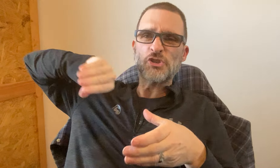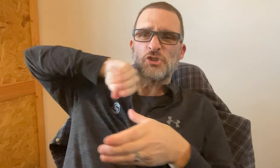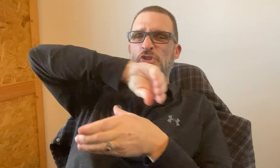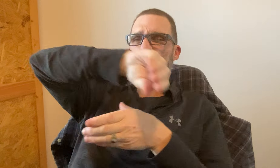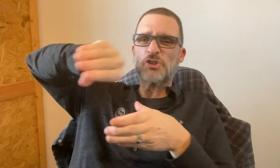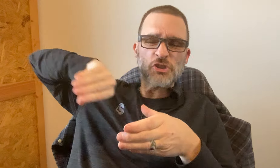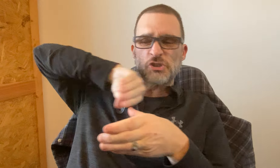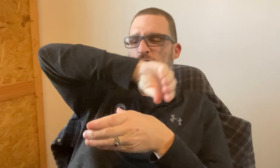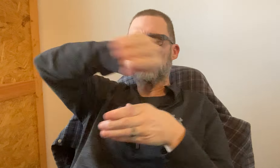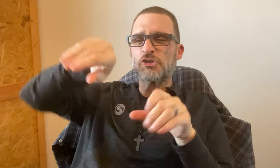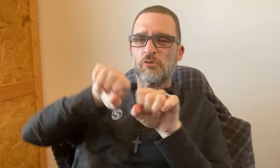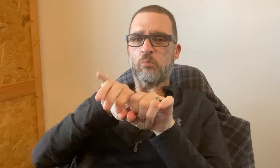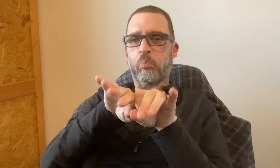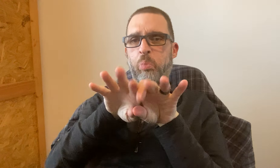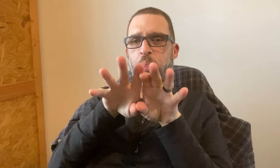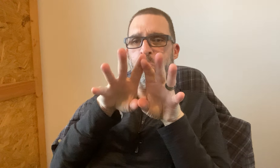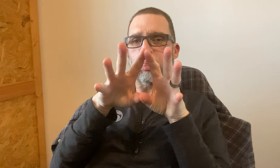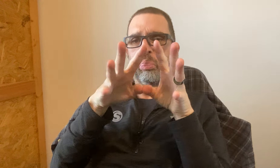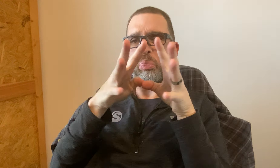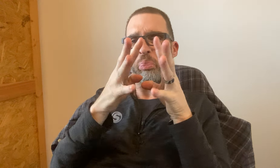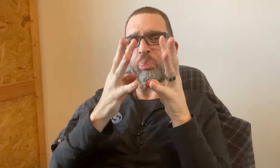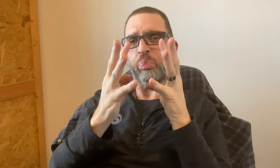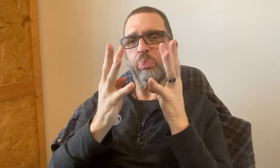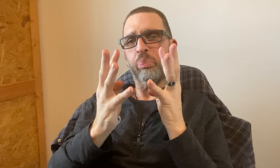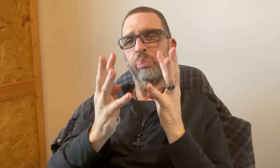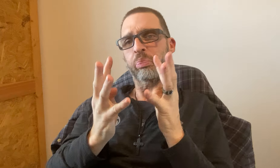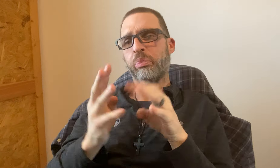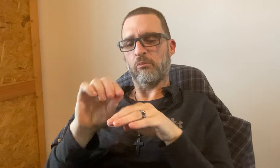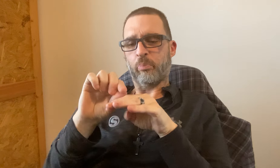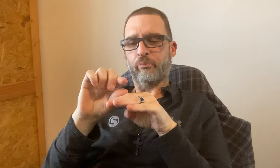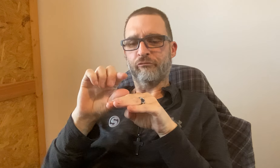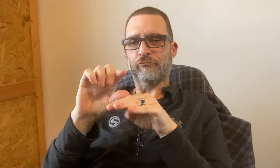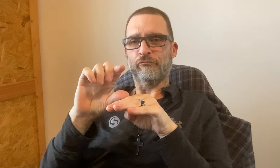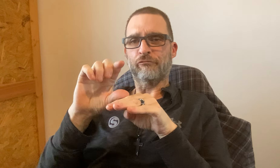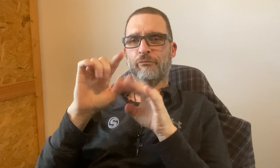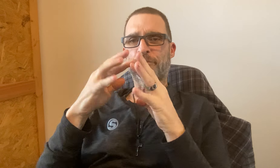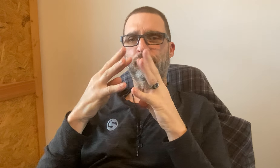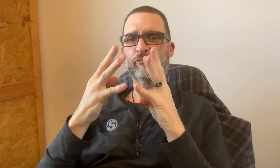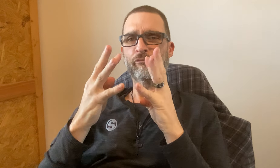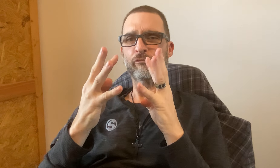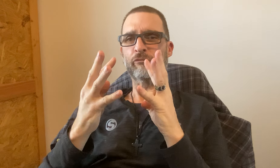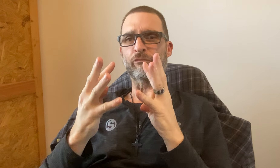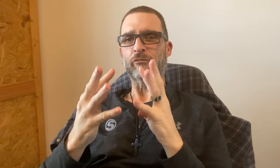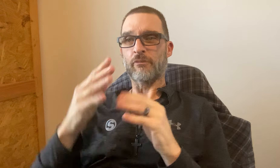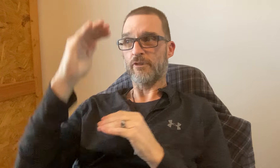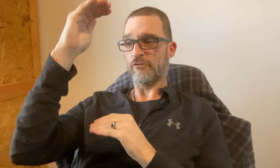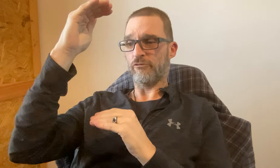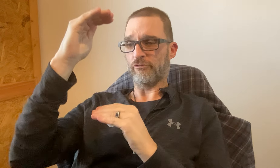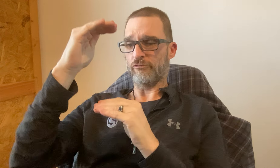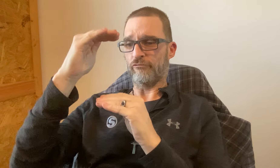on TOO MUCH and creates a mess.